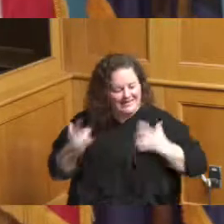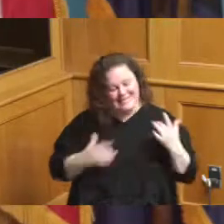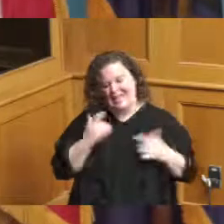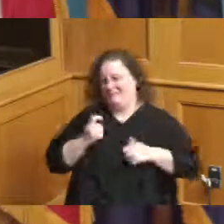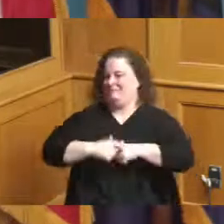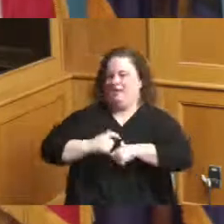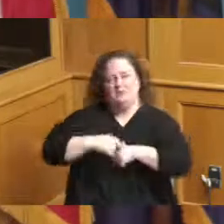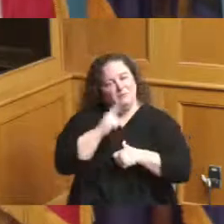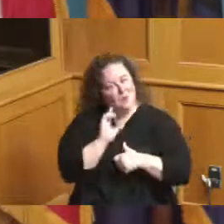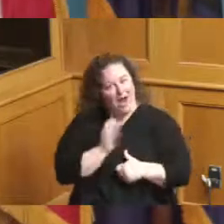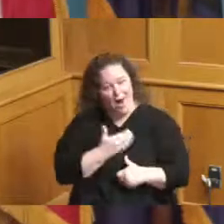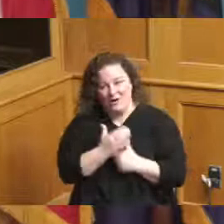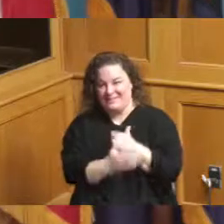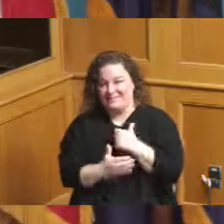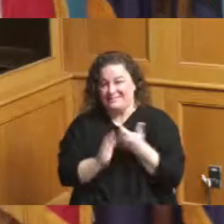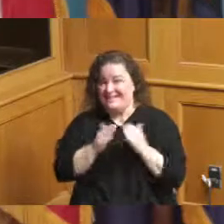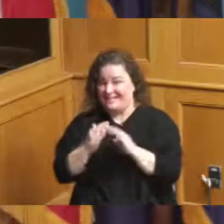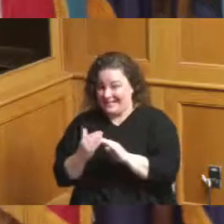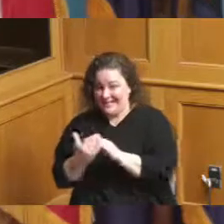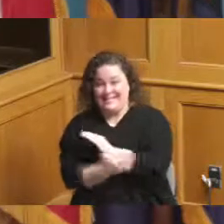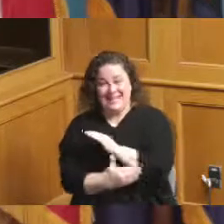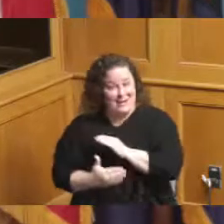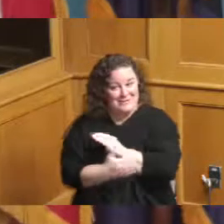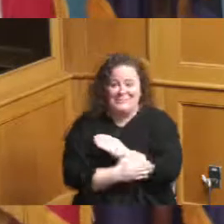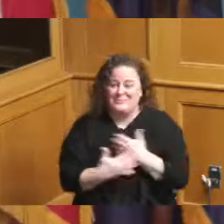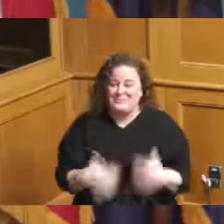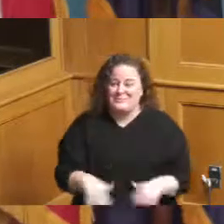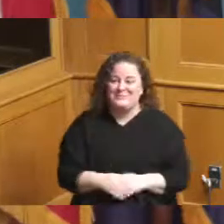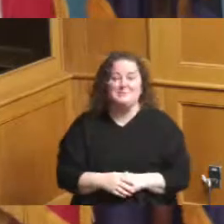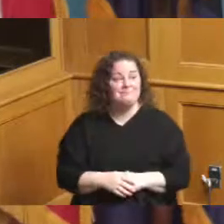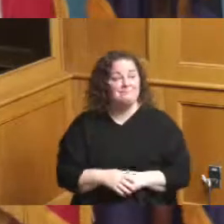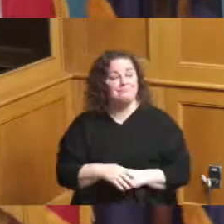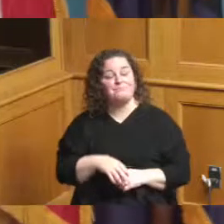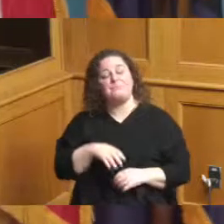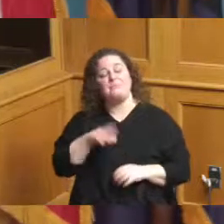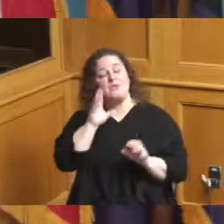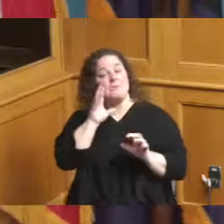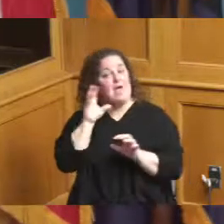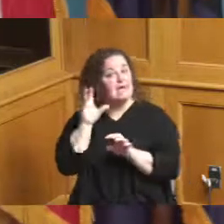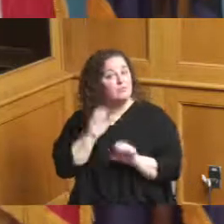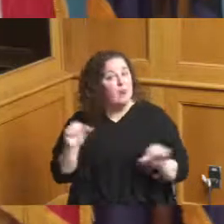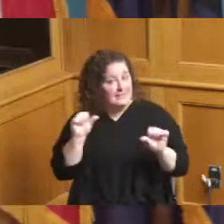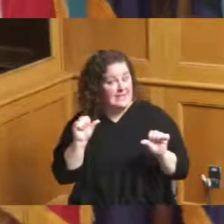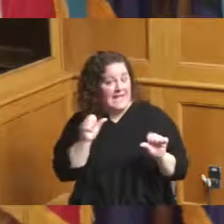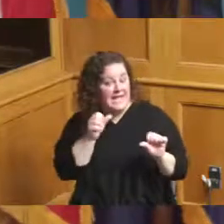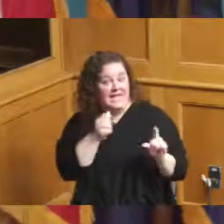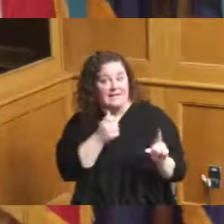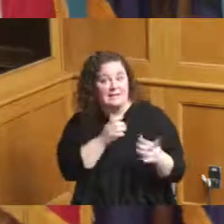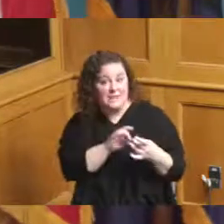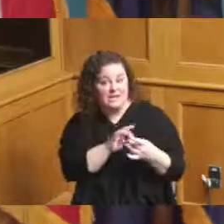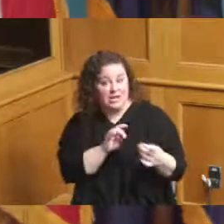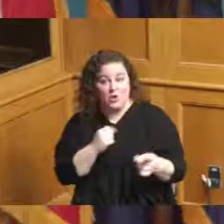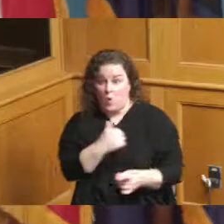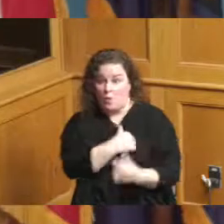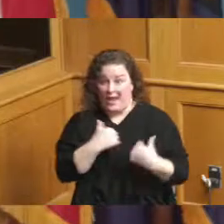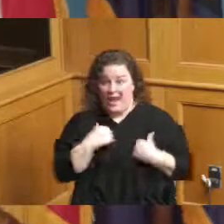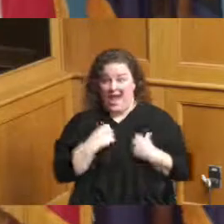and our county and like Madam President said we have we have fans outside of Hamilton County that